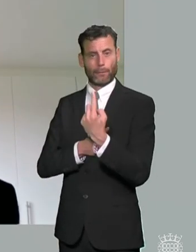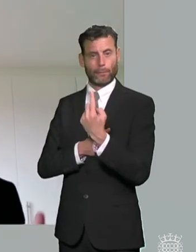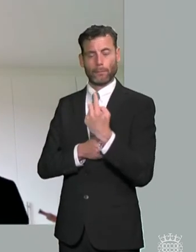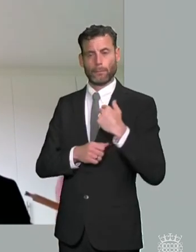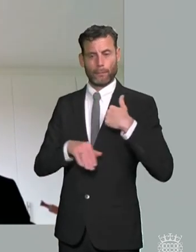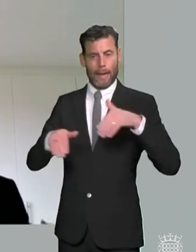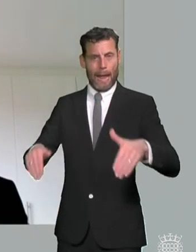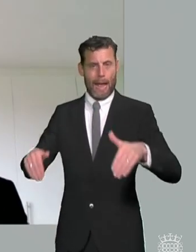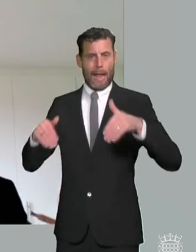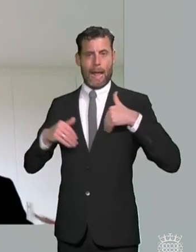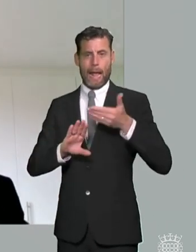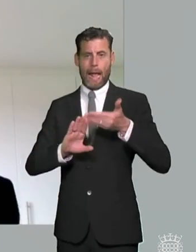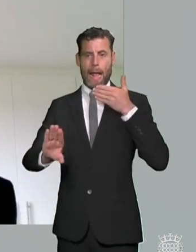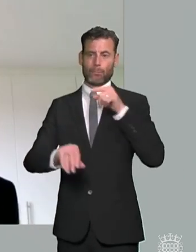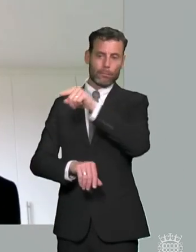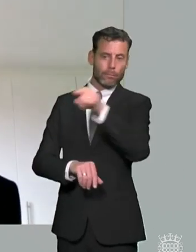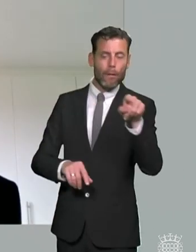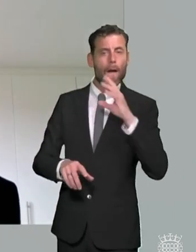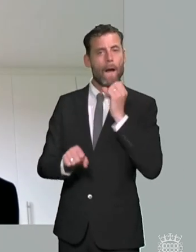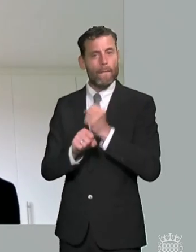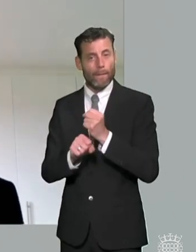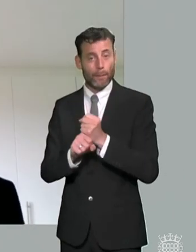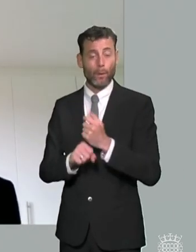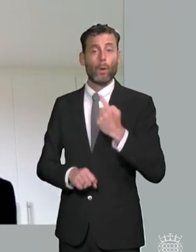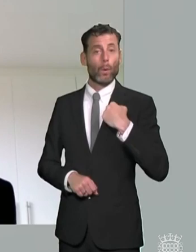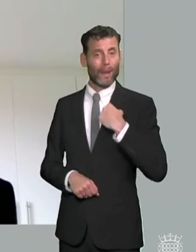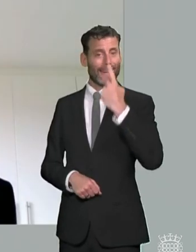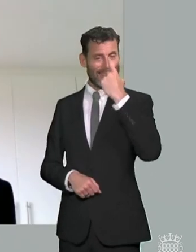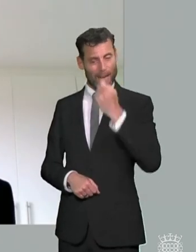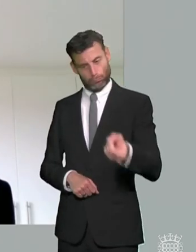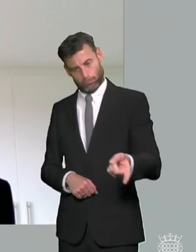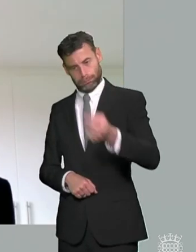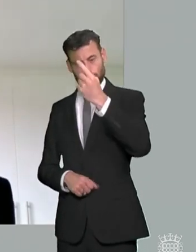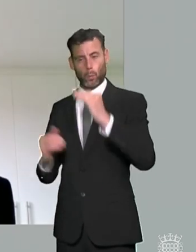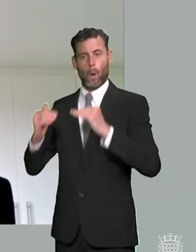put the powers of the high court to carry out an investigation into those individual cases um